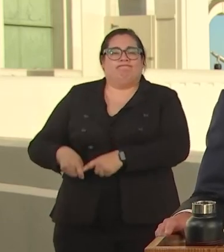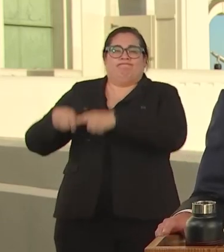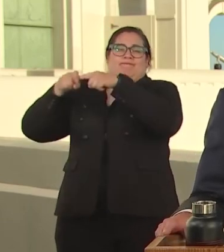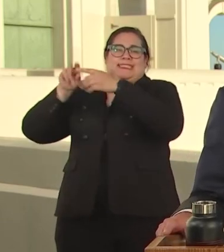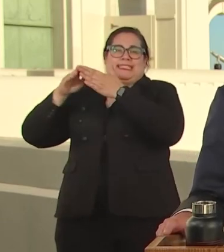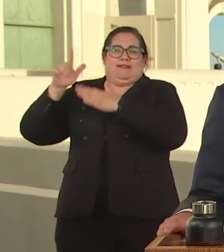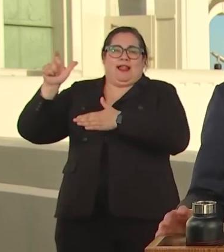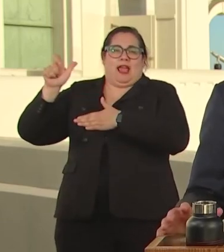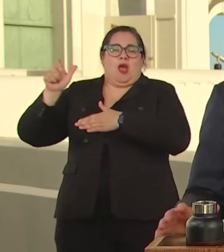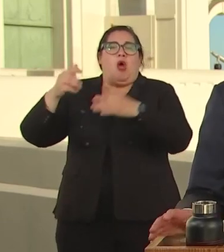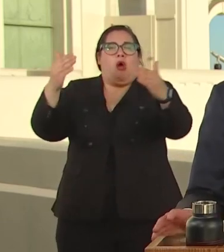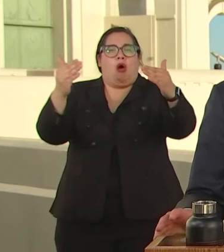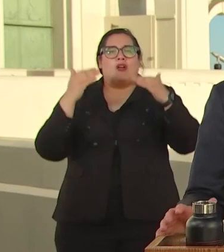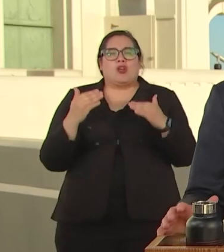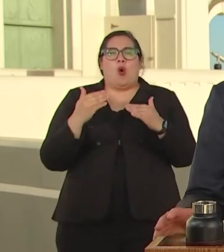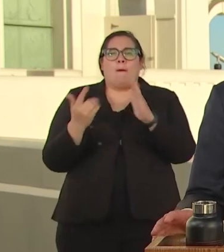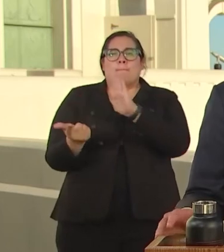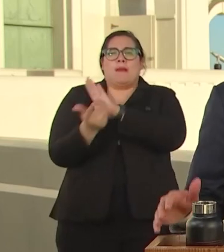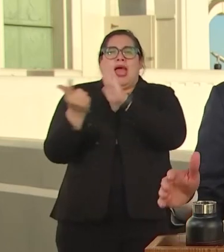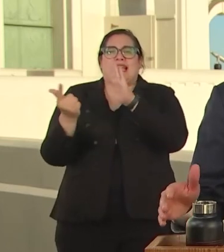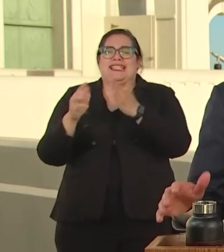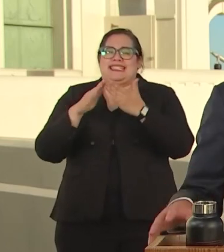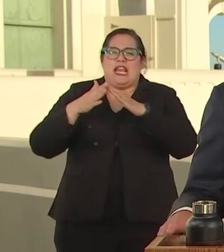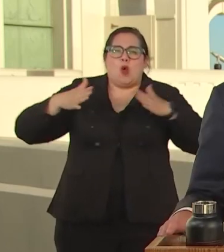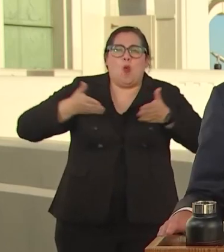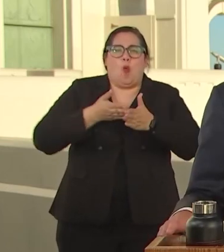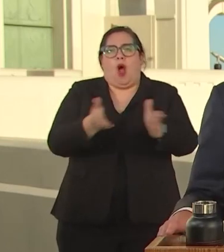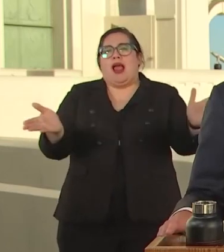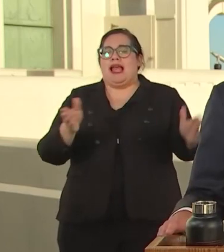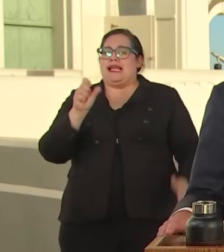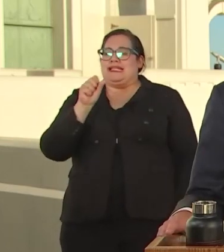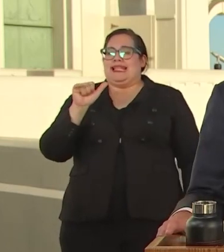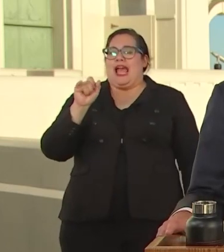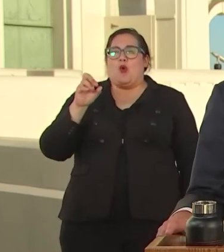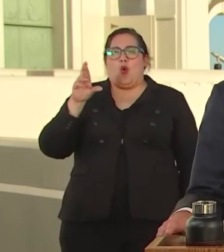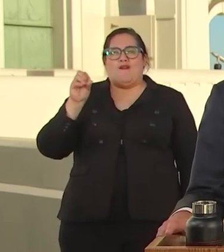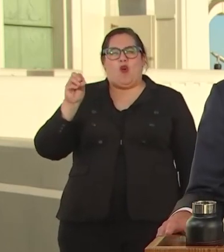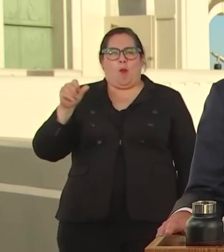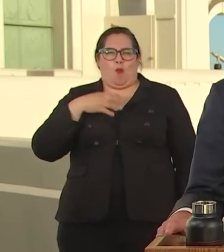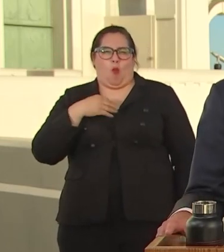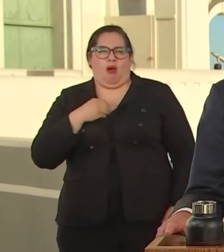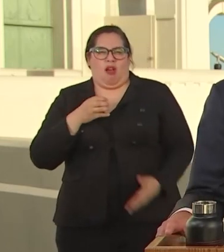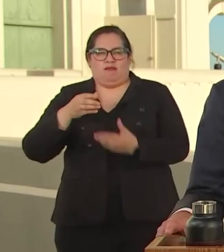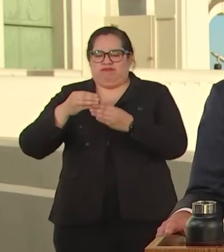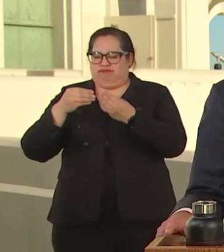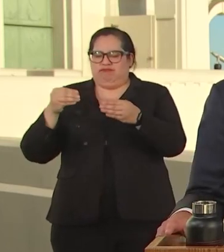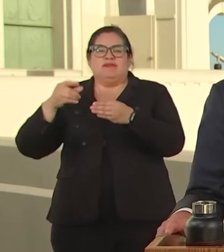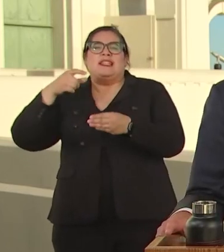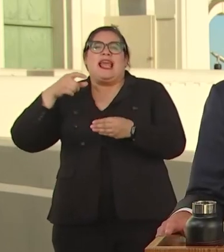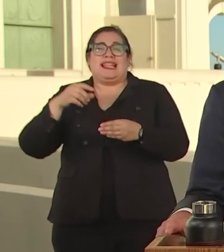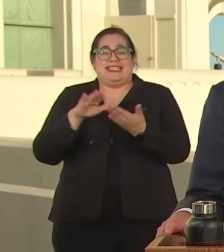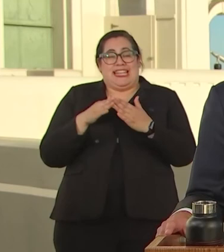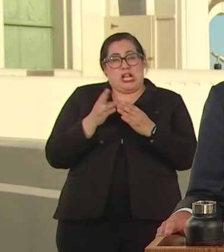ONCE AND FOR ALL AND ON SINGLE USE FOOD WARE THAT CANNOT BE